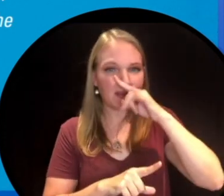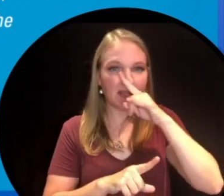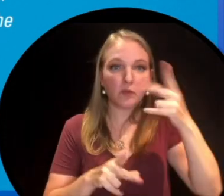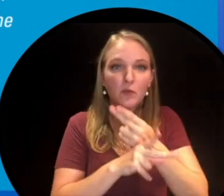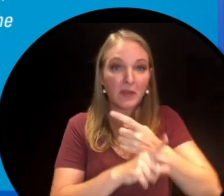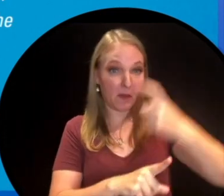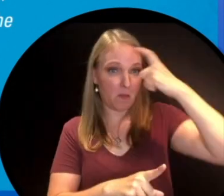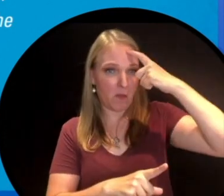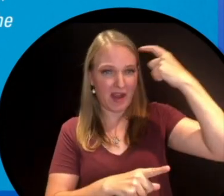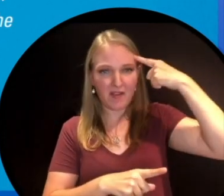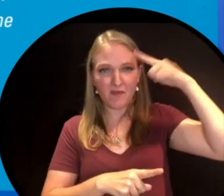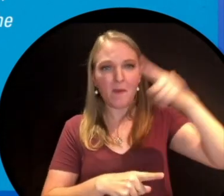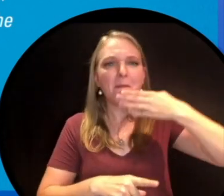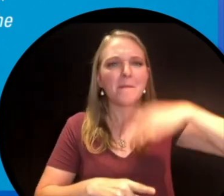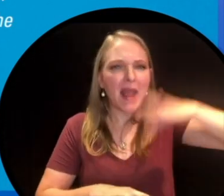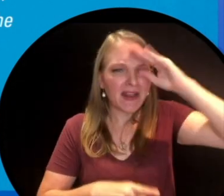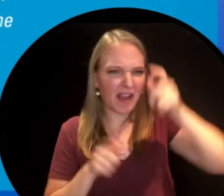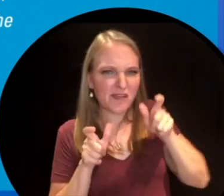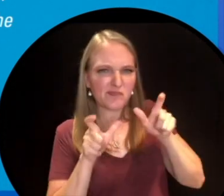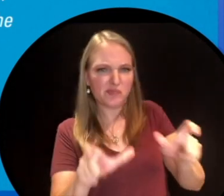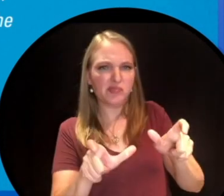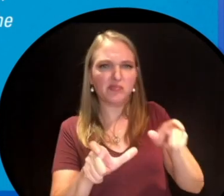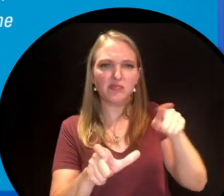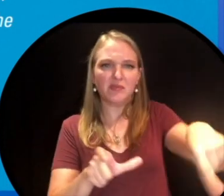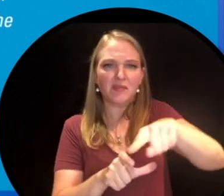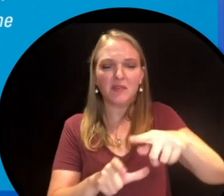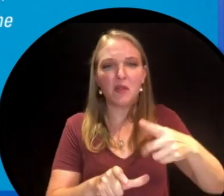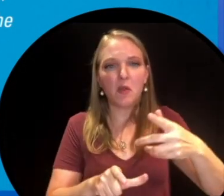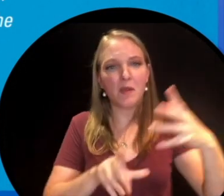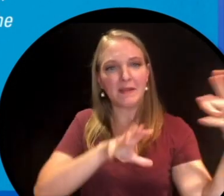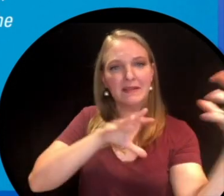to ward off evil geniuses bent on global annihilation.